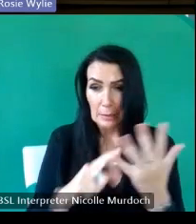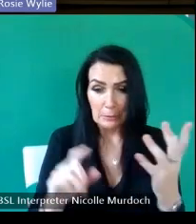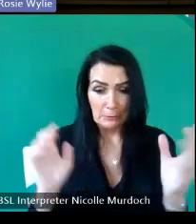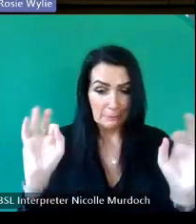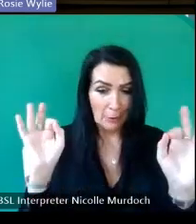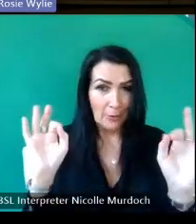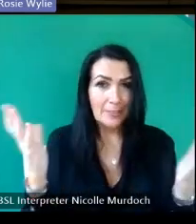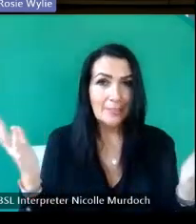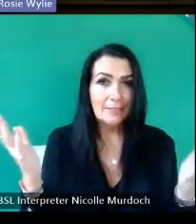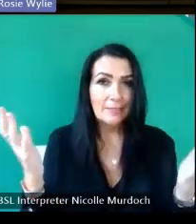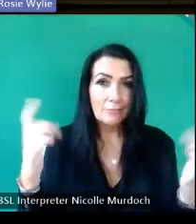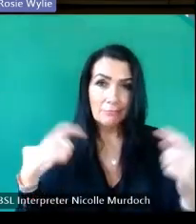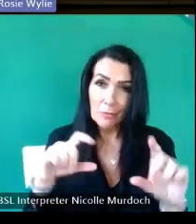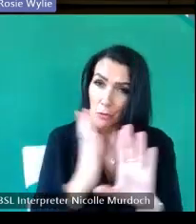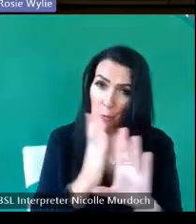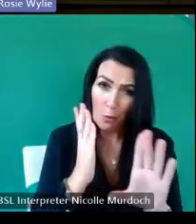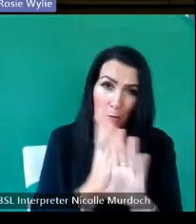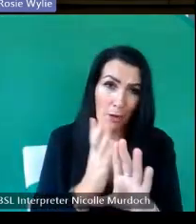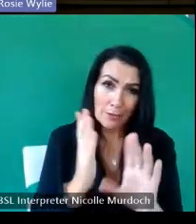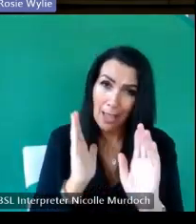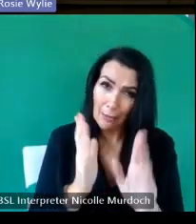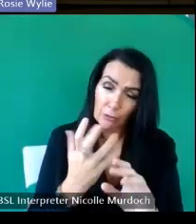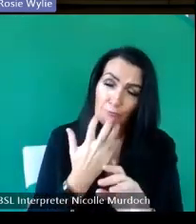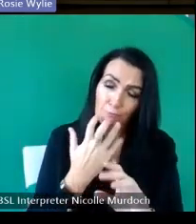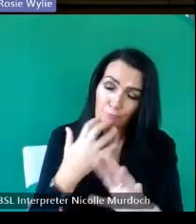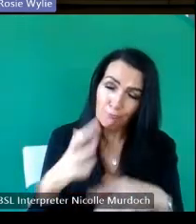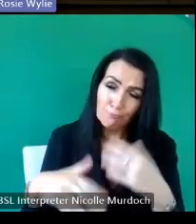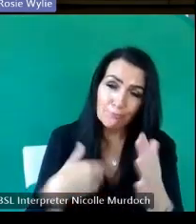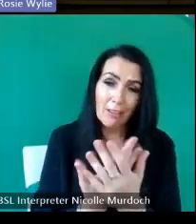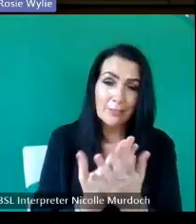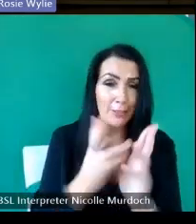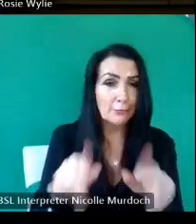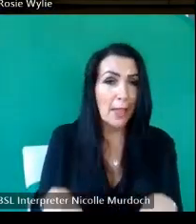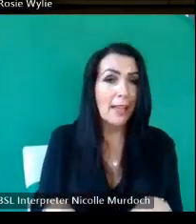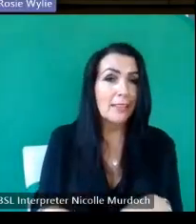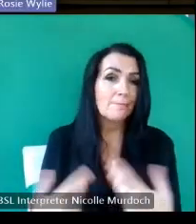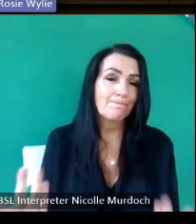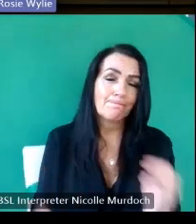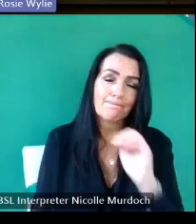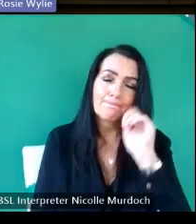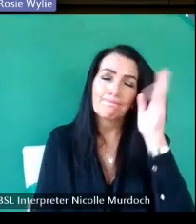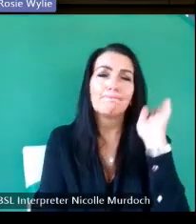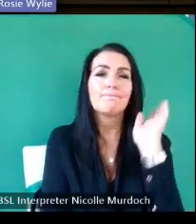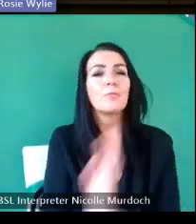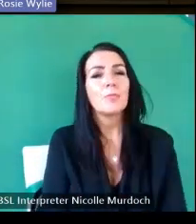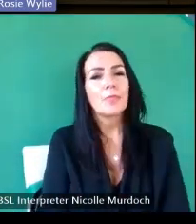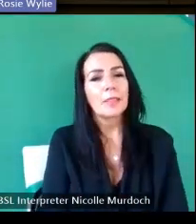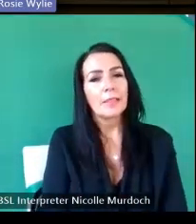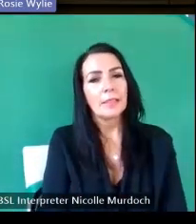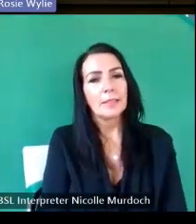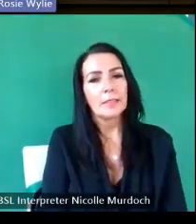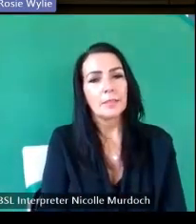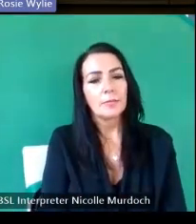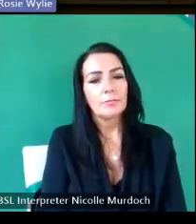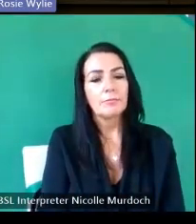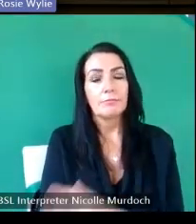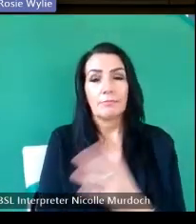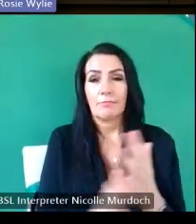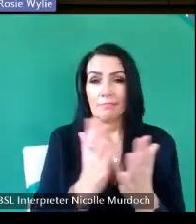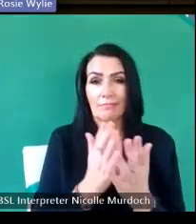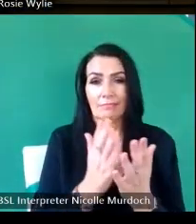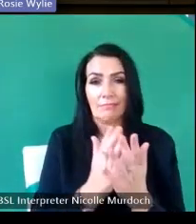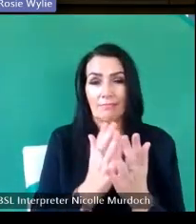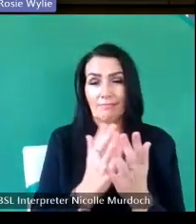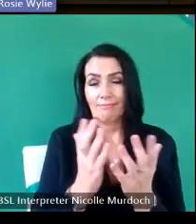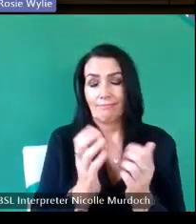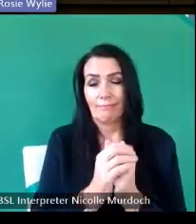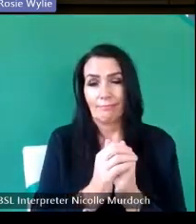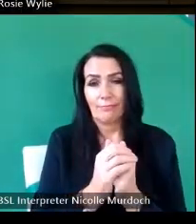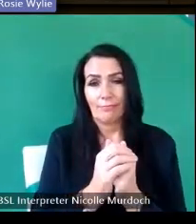on working as best you can until you drop dead and uh and perhaps literally if you're up in the story